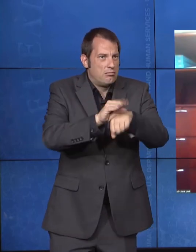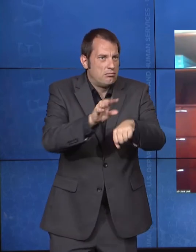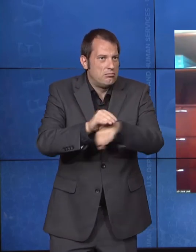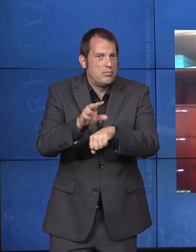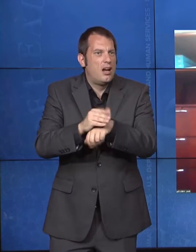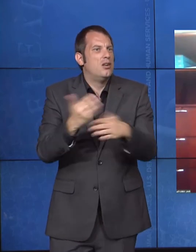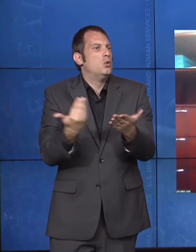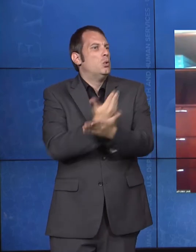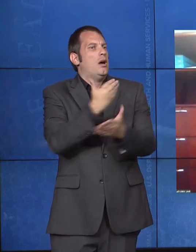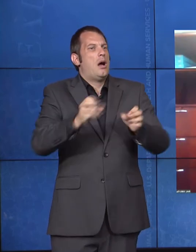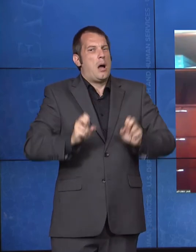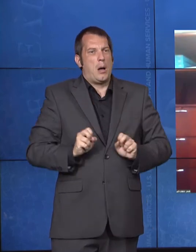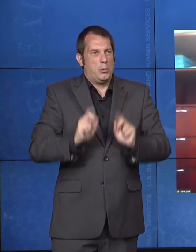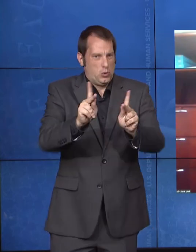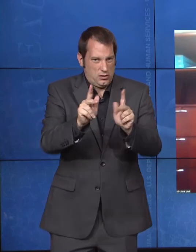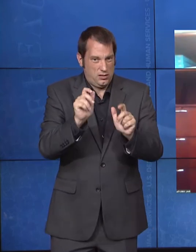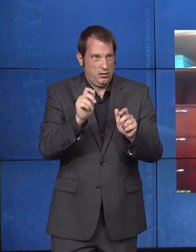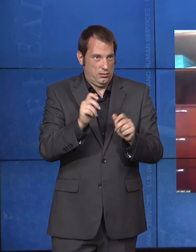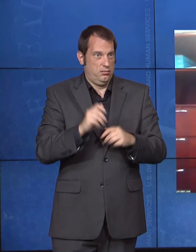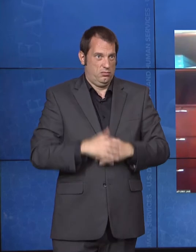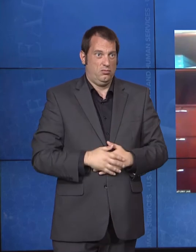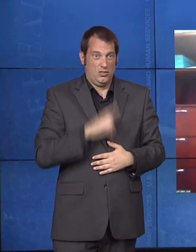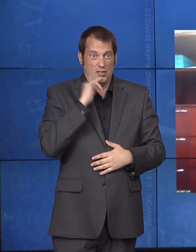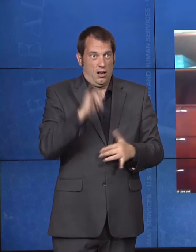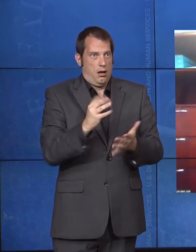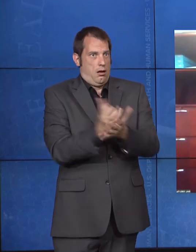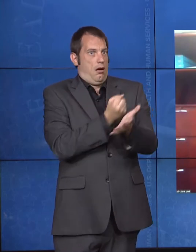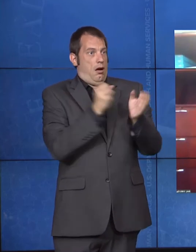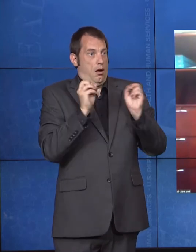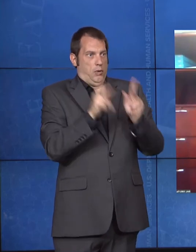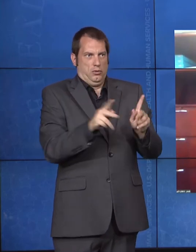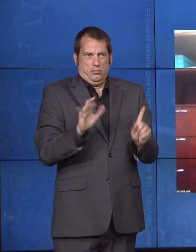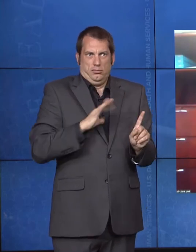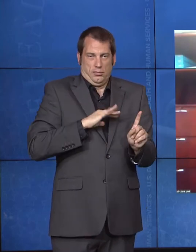maybe borne of terrible circumstances we should -- we must use it to make sure that we're